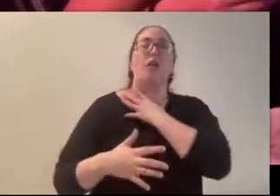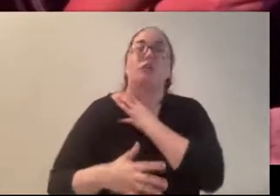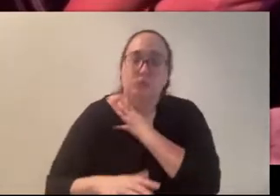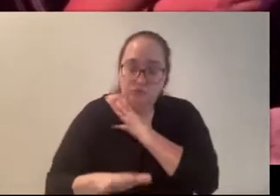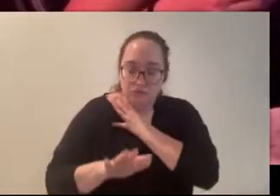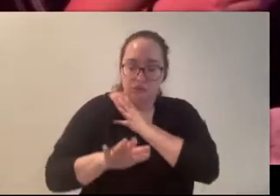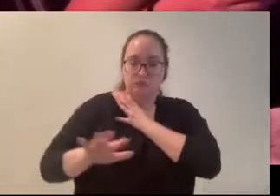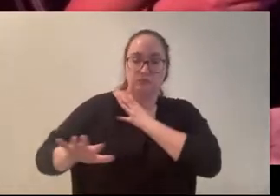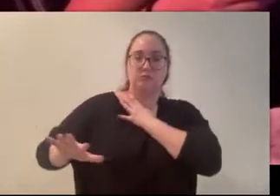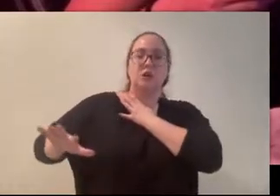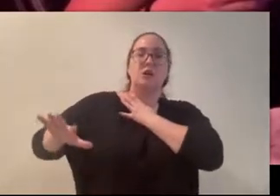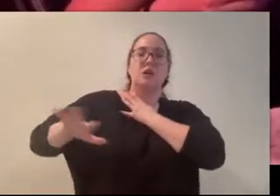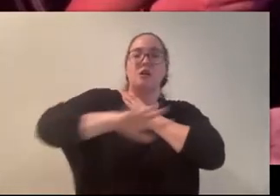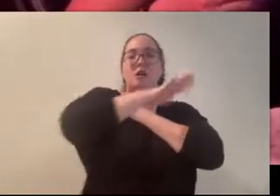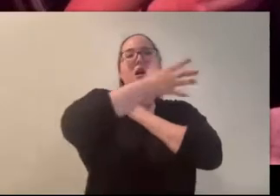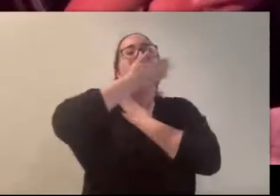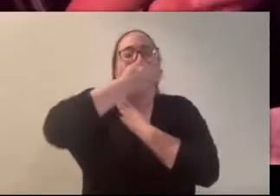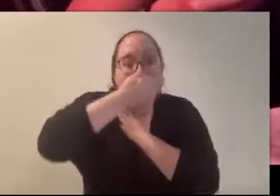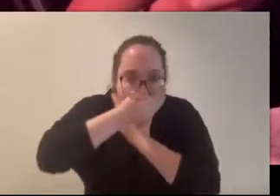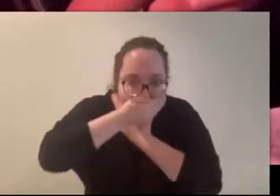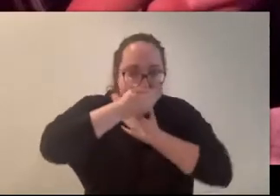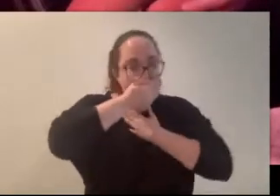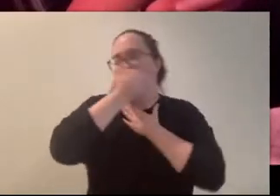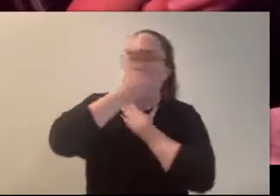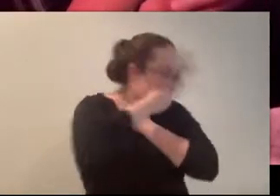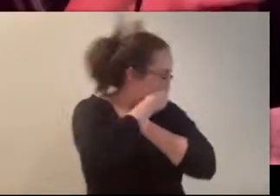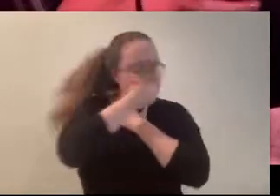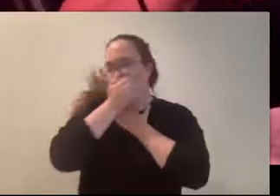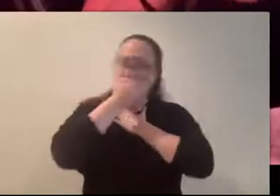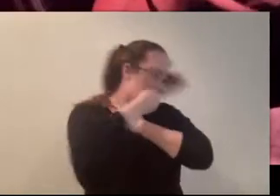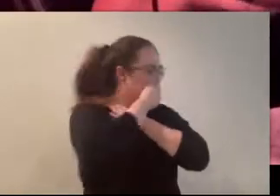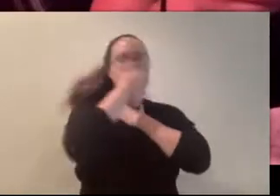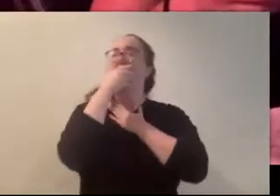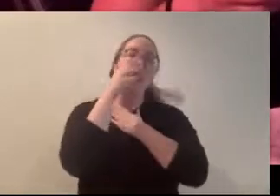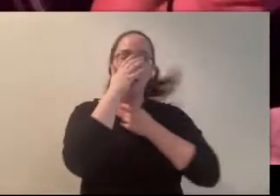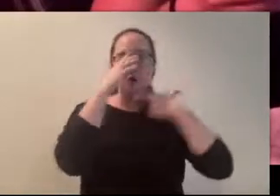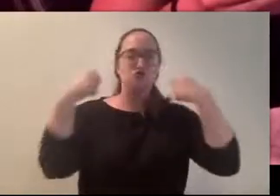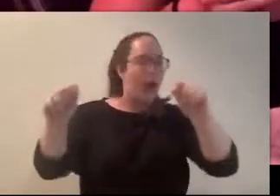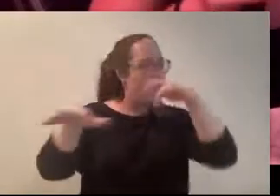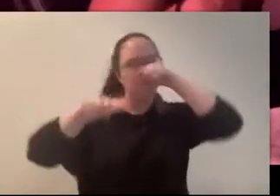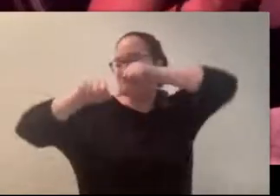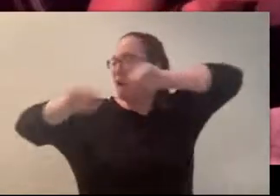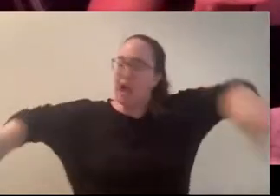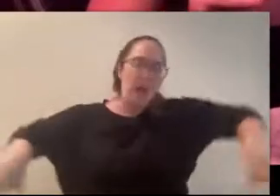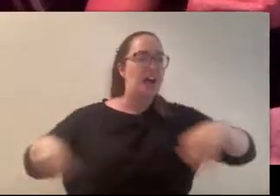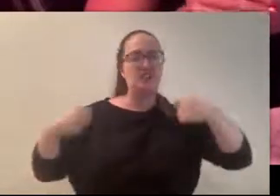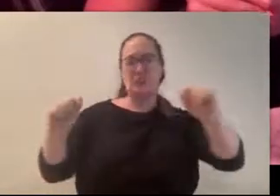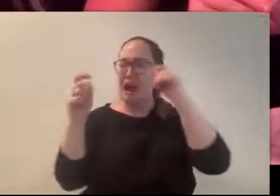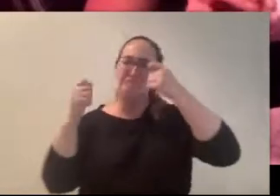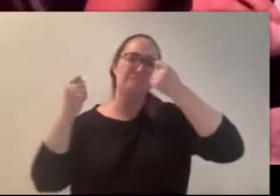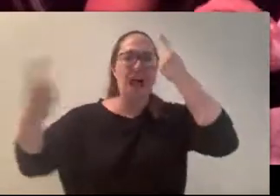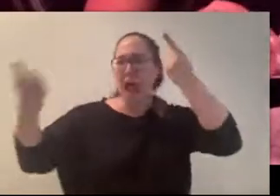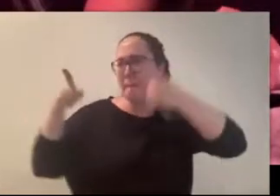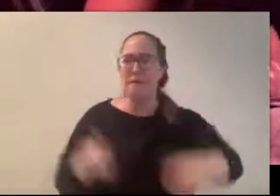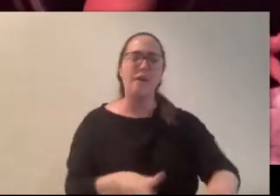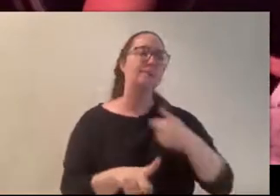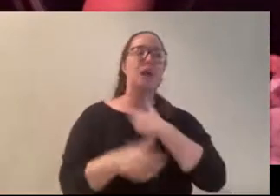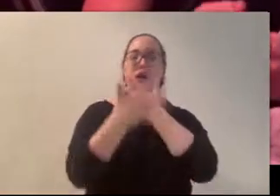my free hand over my mouth and shook my head violently, trying to clear it, trying to make sense of things.